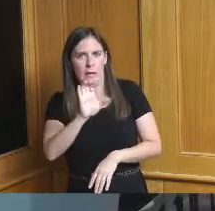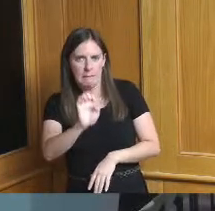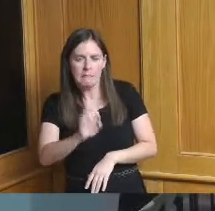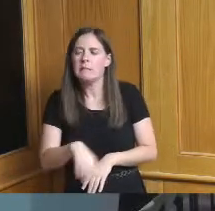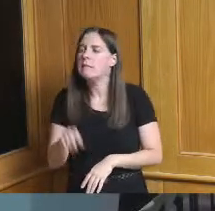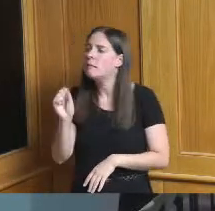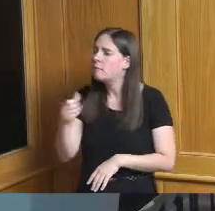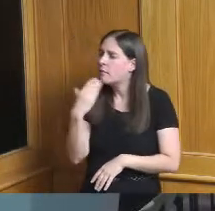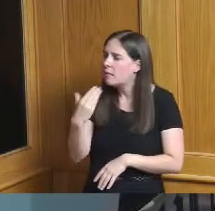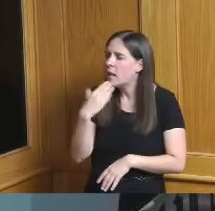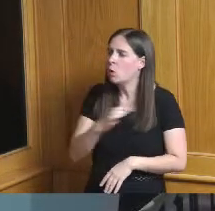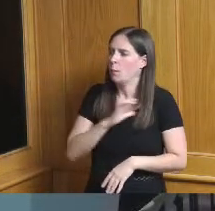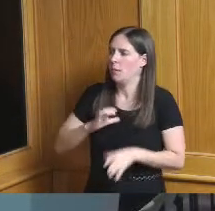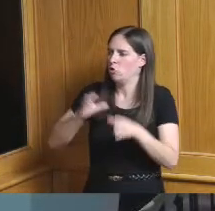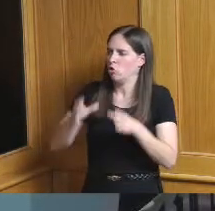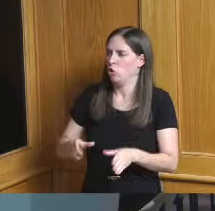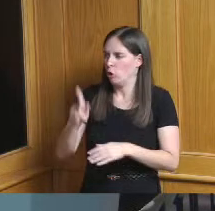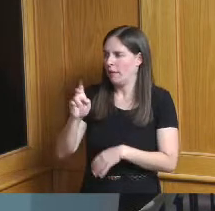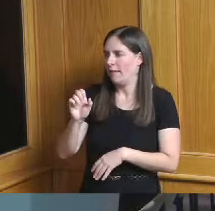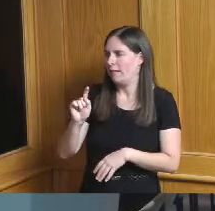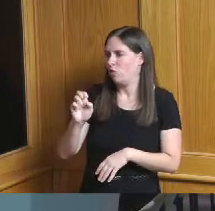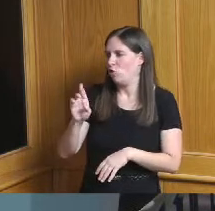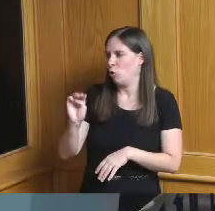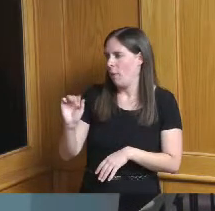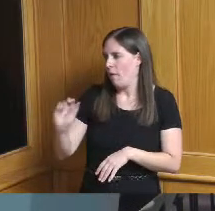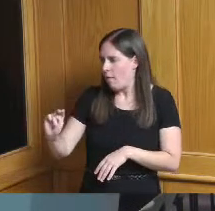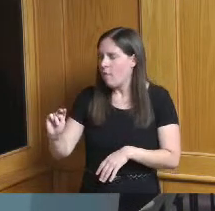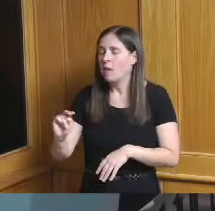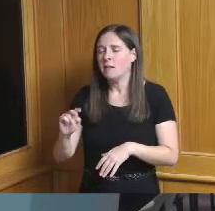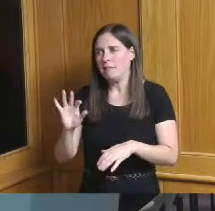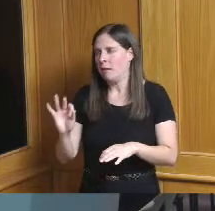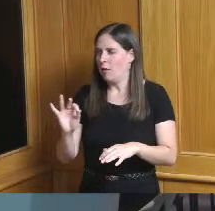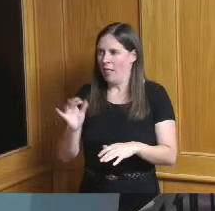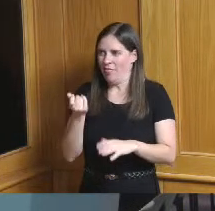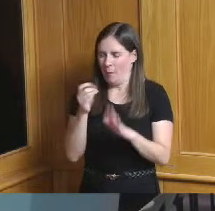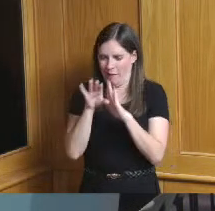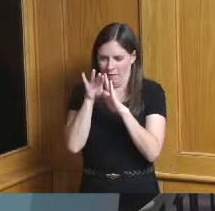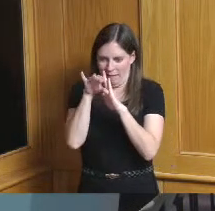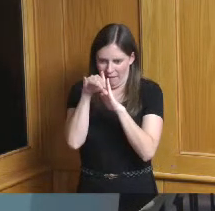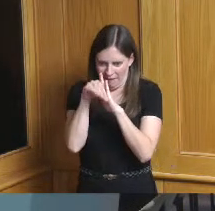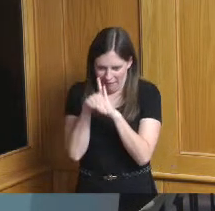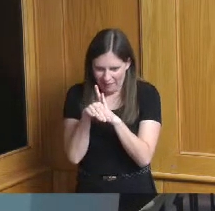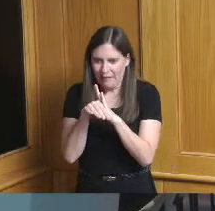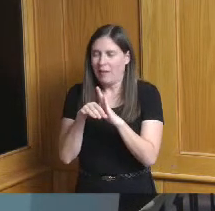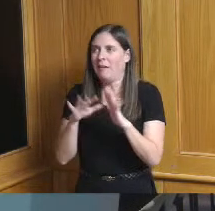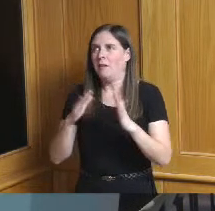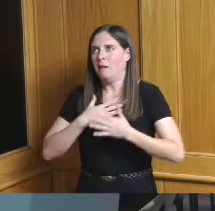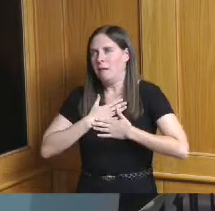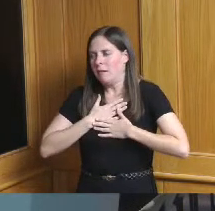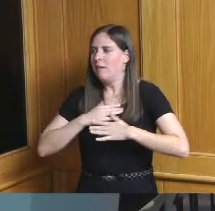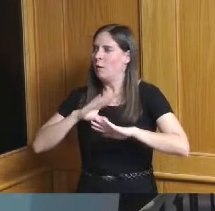Commissioner Kesterman and it's good to get some good news because I know you were the other ones